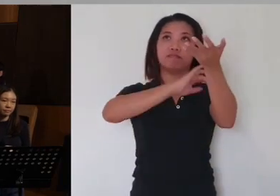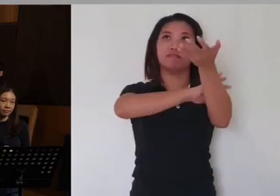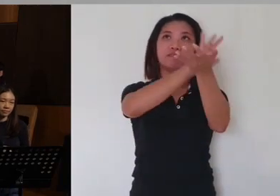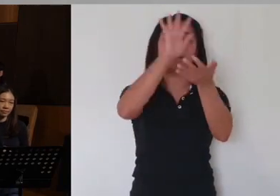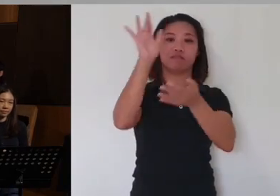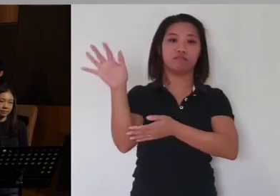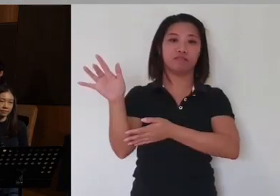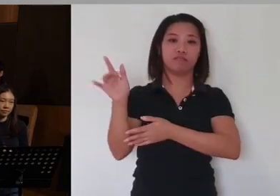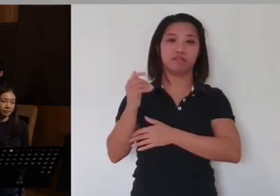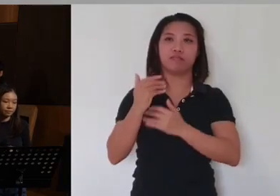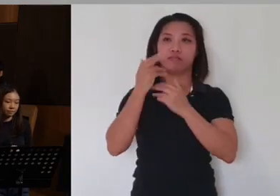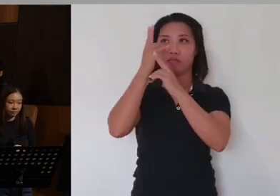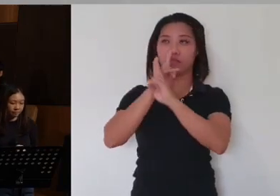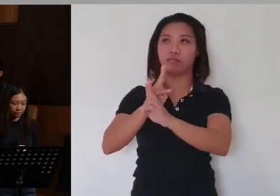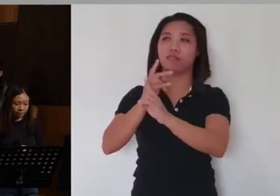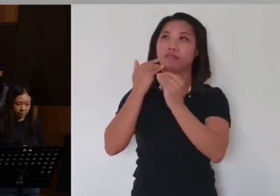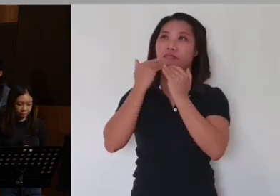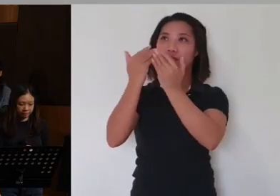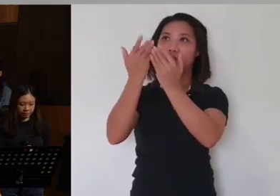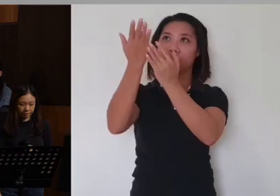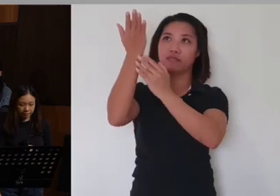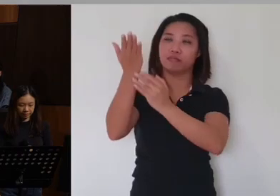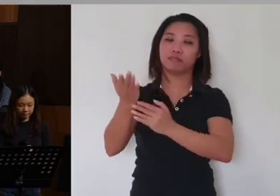and thanks to Him who is seated on the throne,